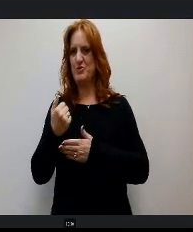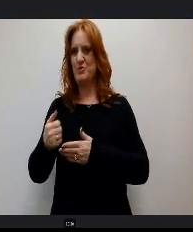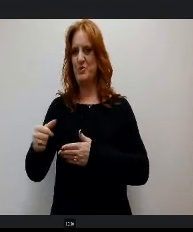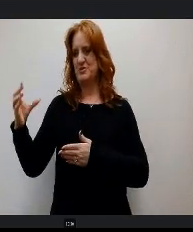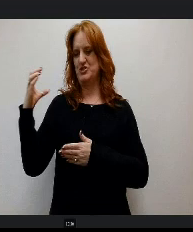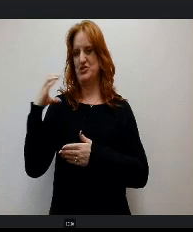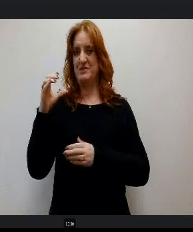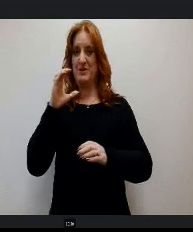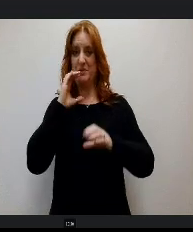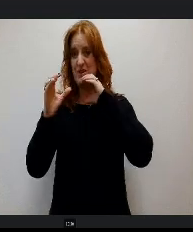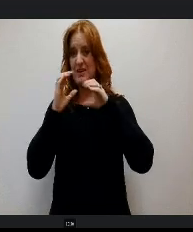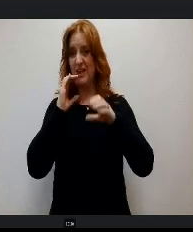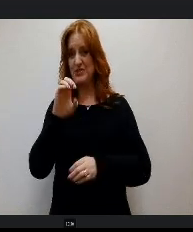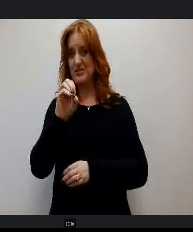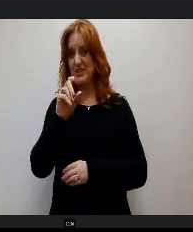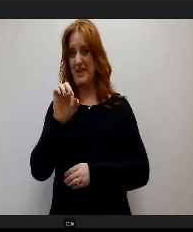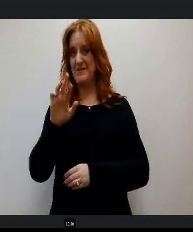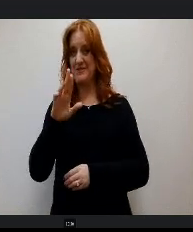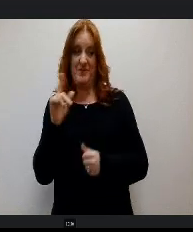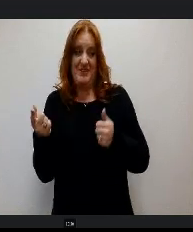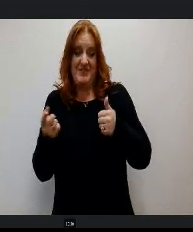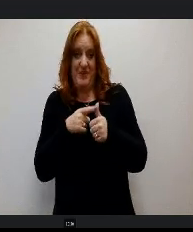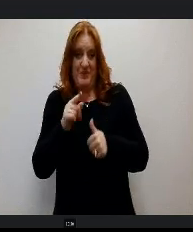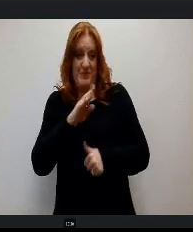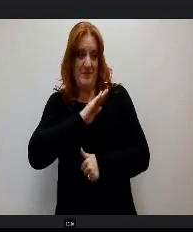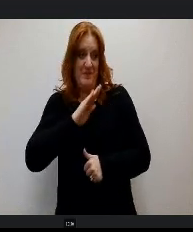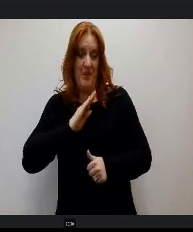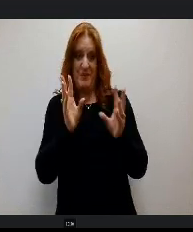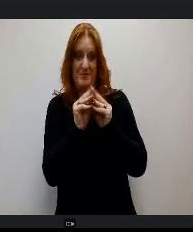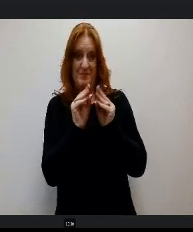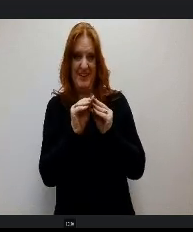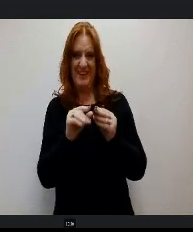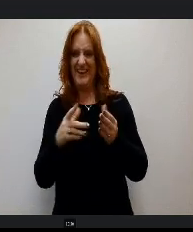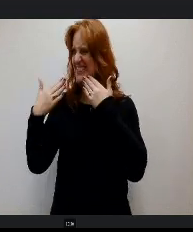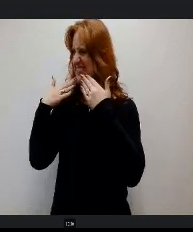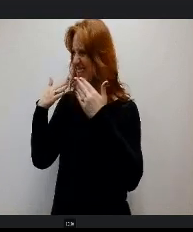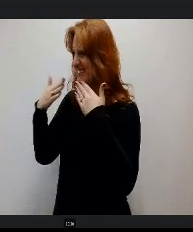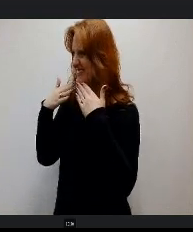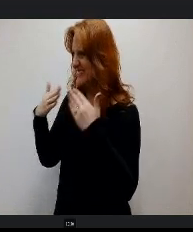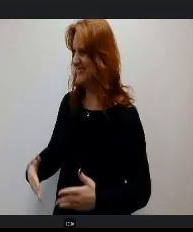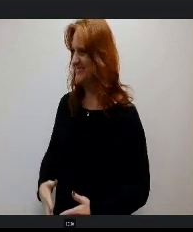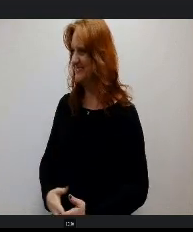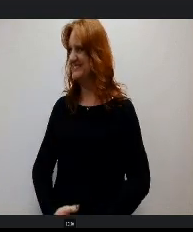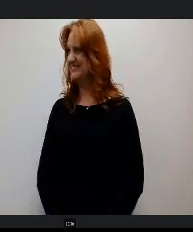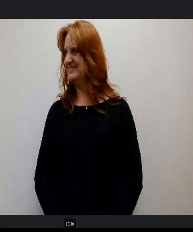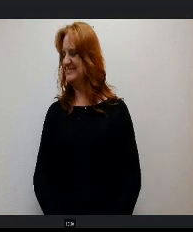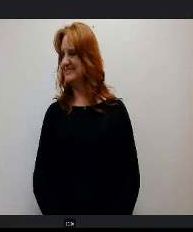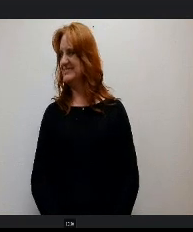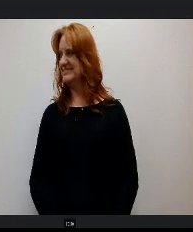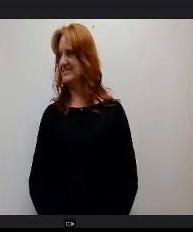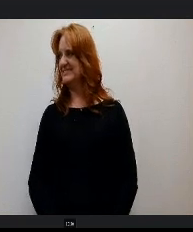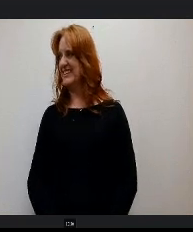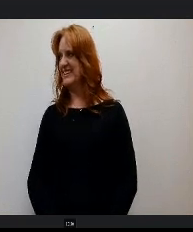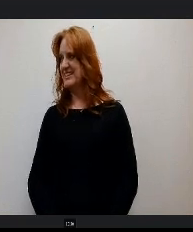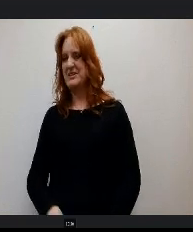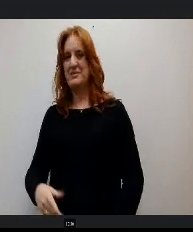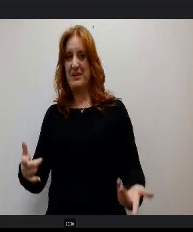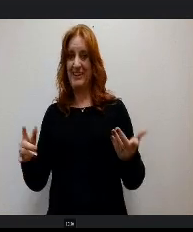t's his first board meeting. Welcome. Thank you. Much appreciated And he gets to be the star of the show now. So I think our